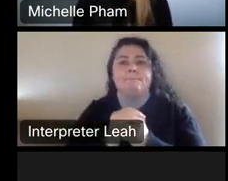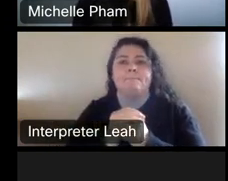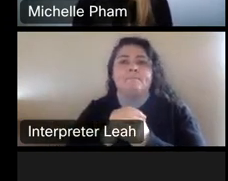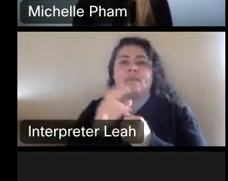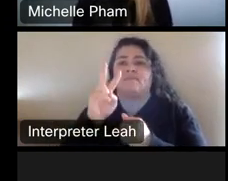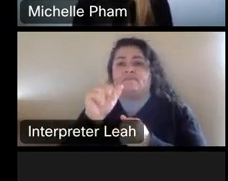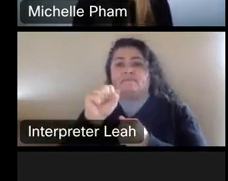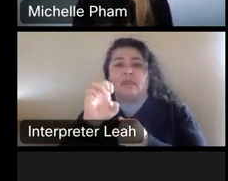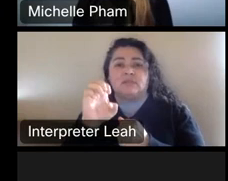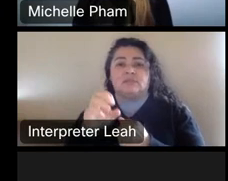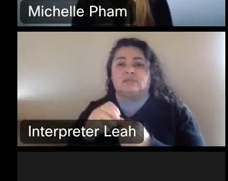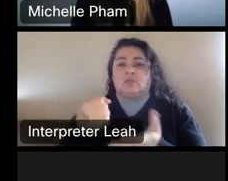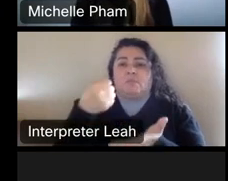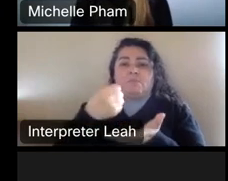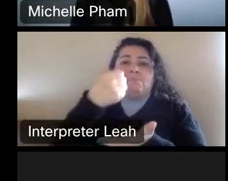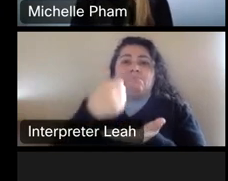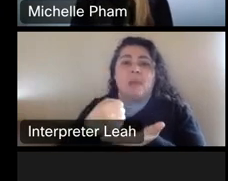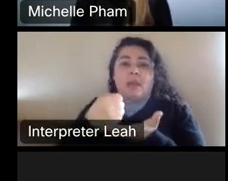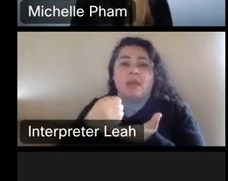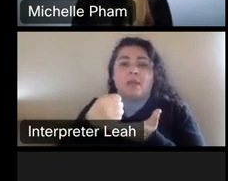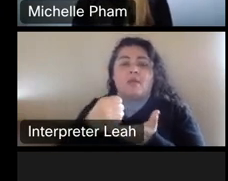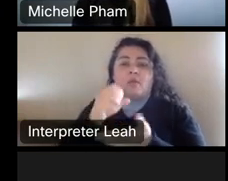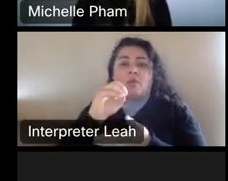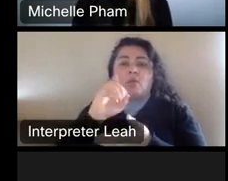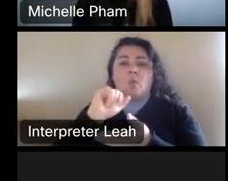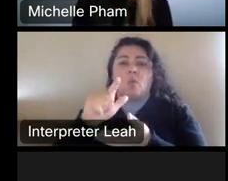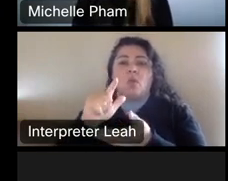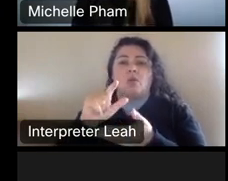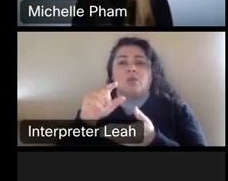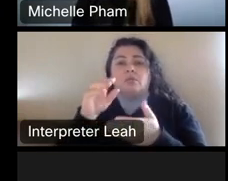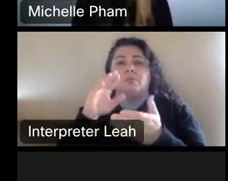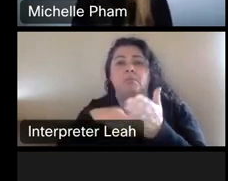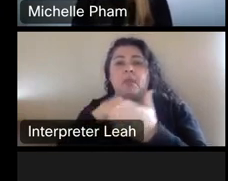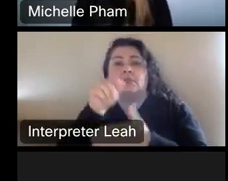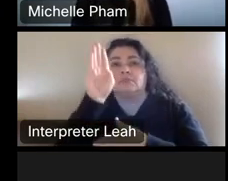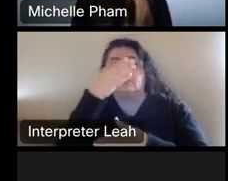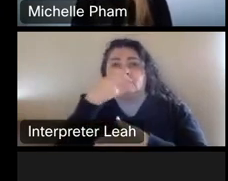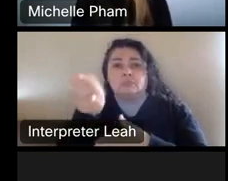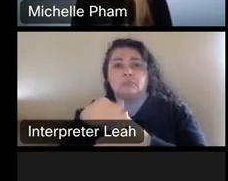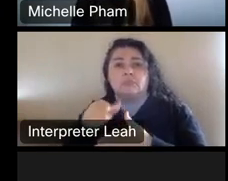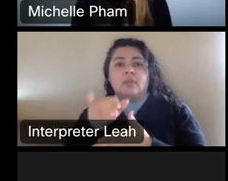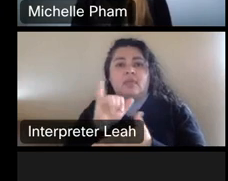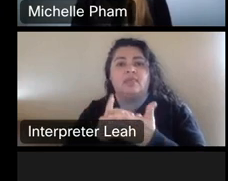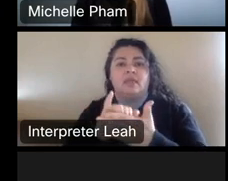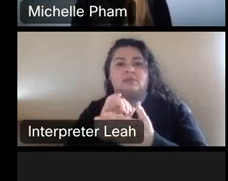or putting that oil on canvas that's fixing it into something tangible is not.